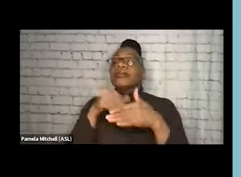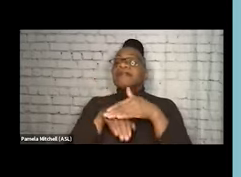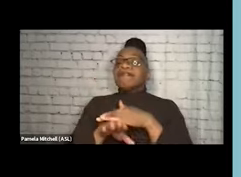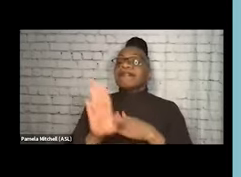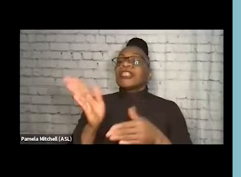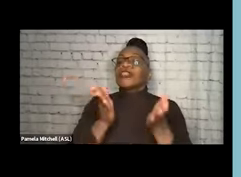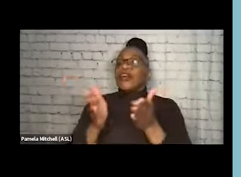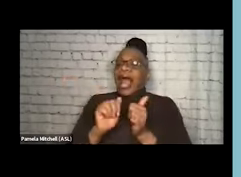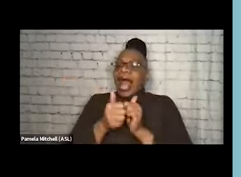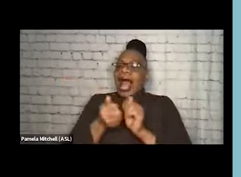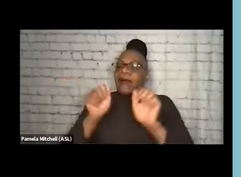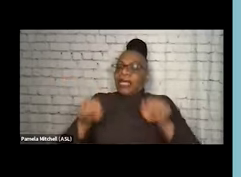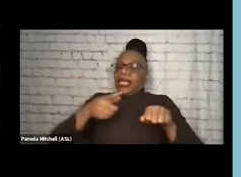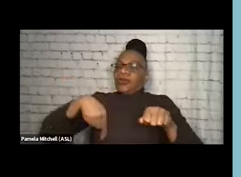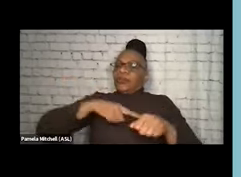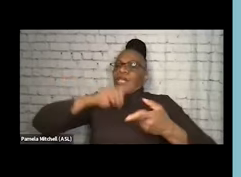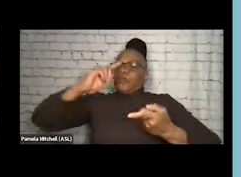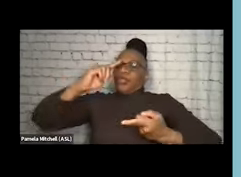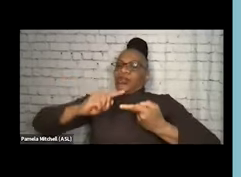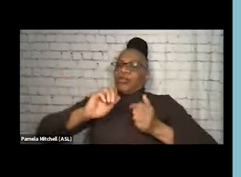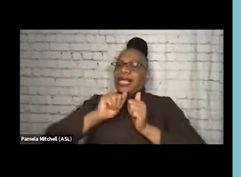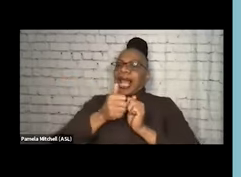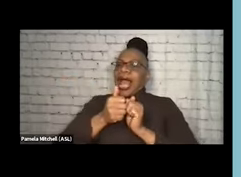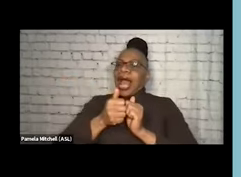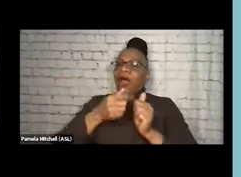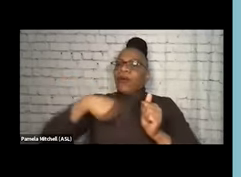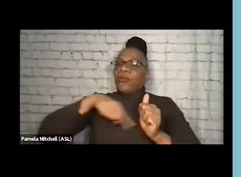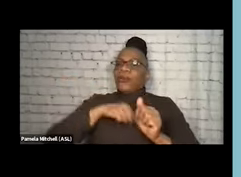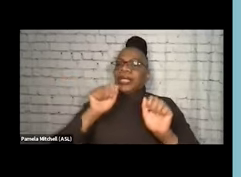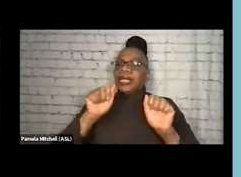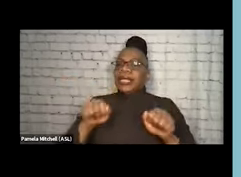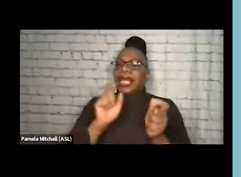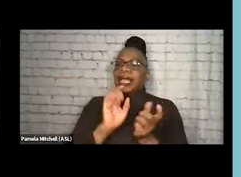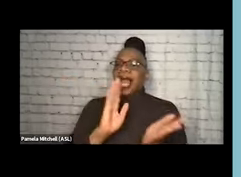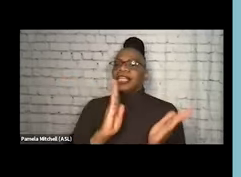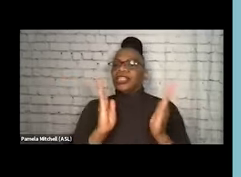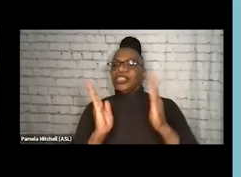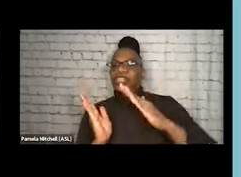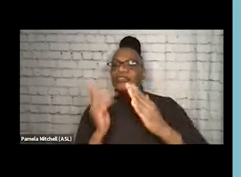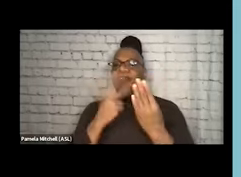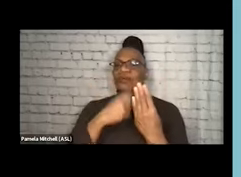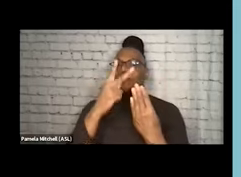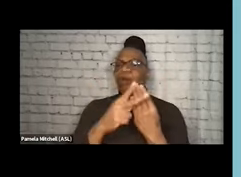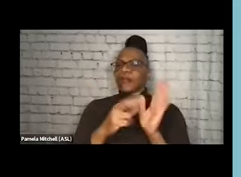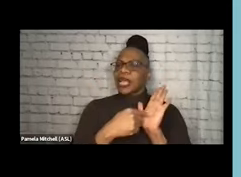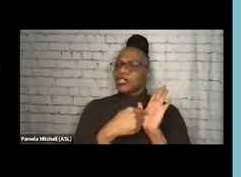And how can we really shift all of our programming to reflect the needs of people as they state them?